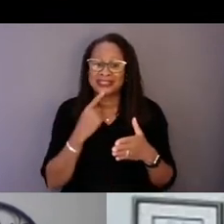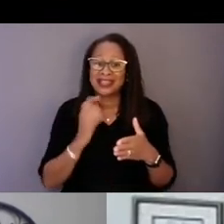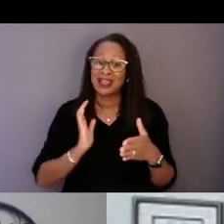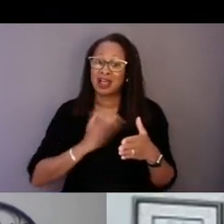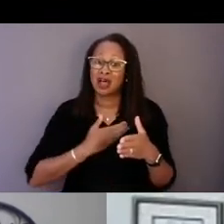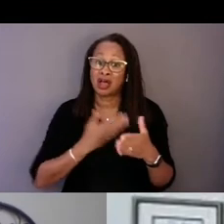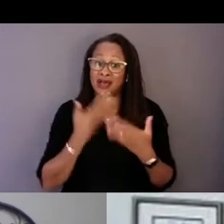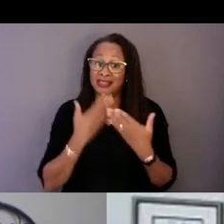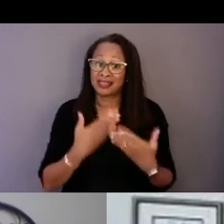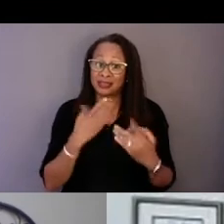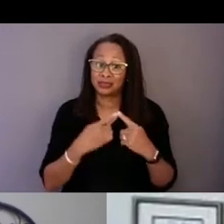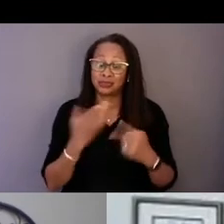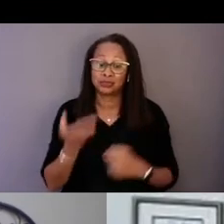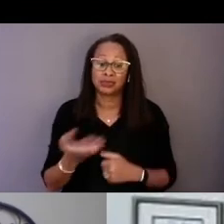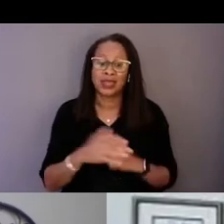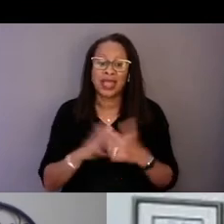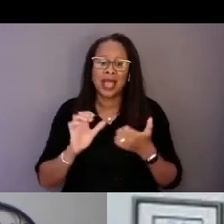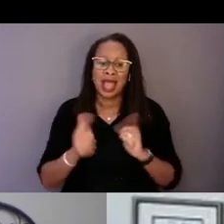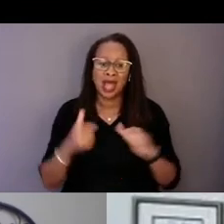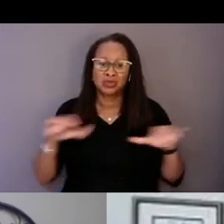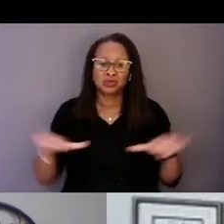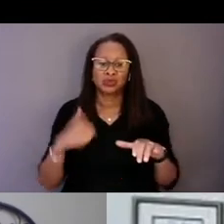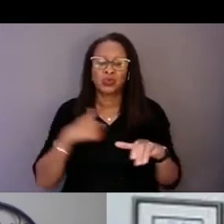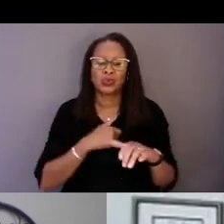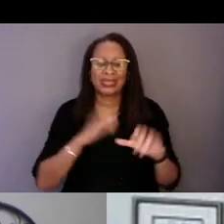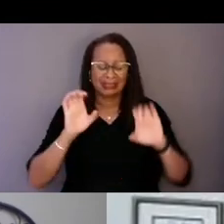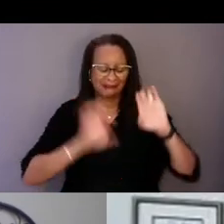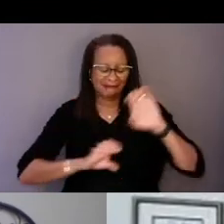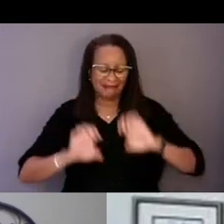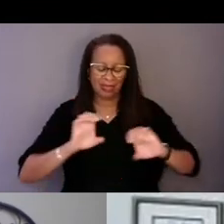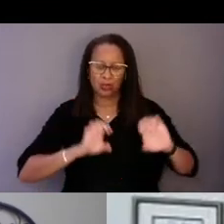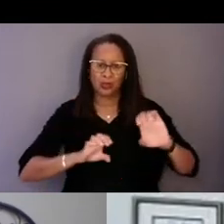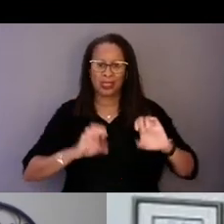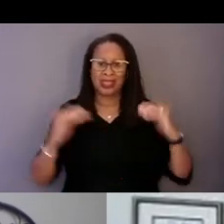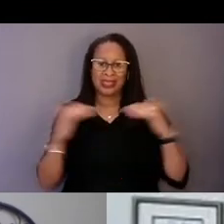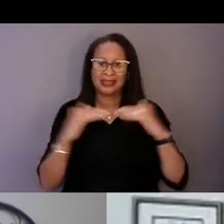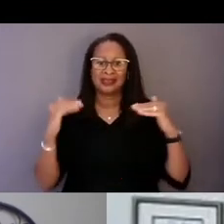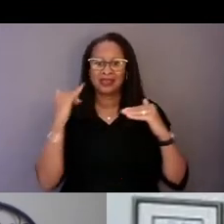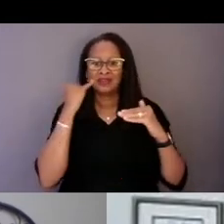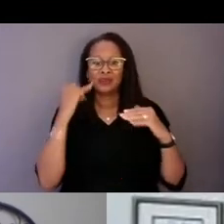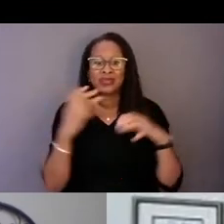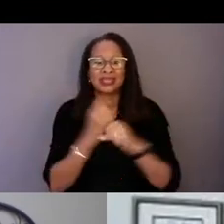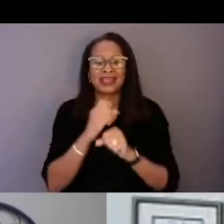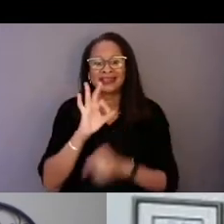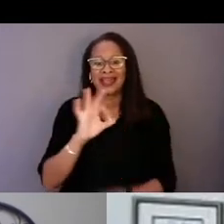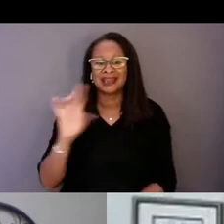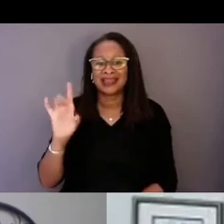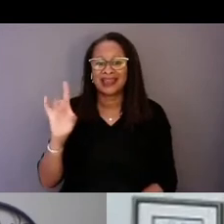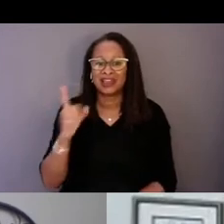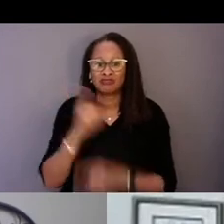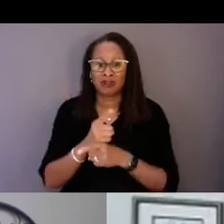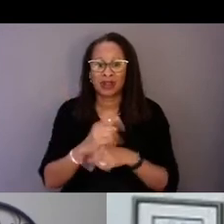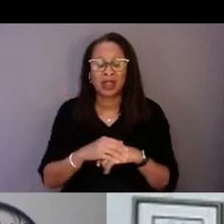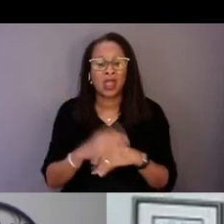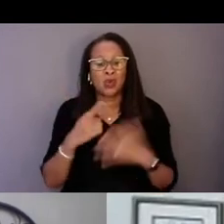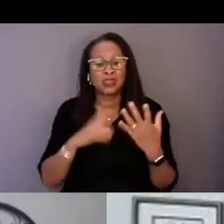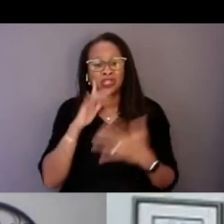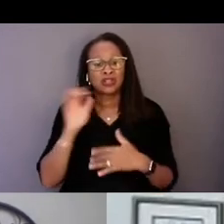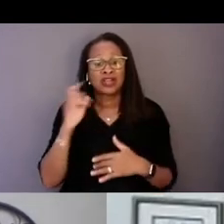How do we evaluate equity if we get 988 right? What does that look like, you can say, for your communities or Indigenous communities